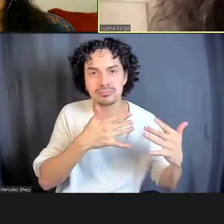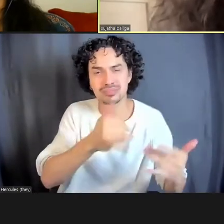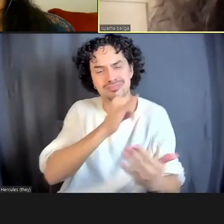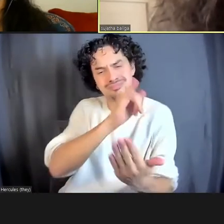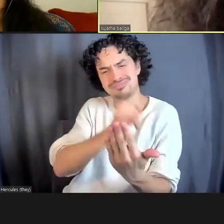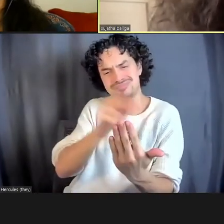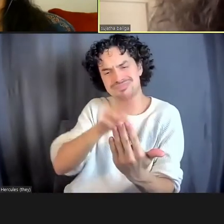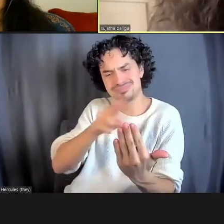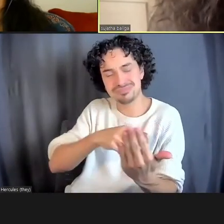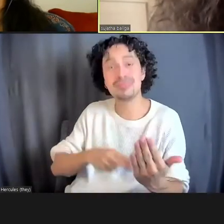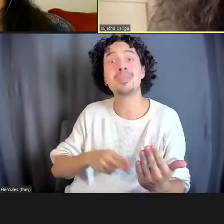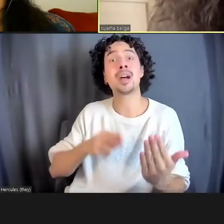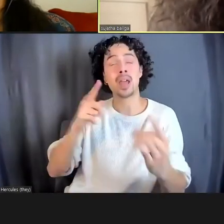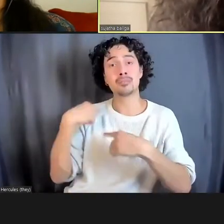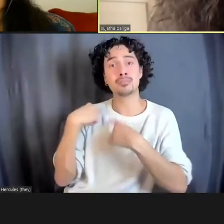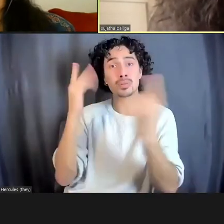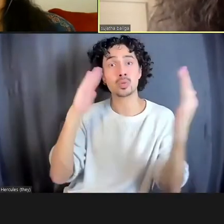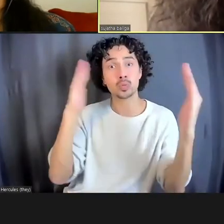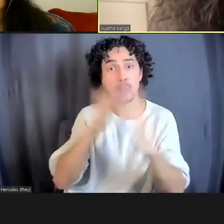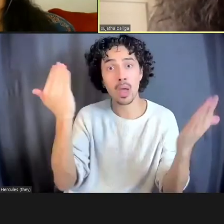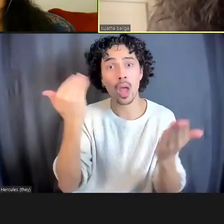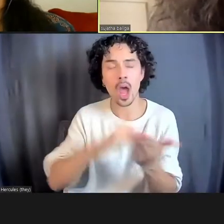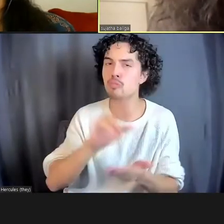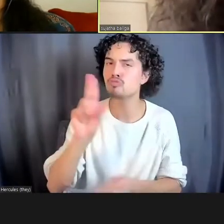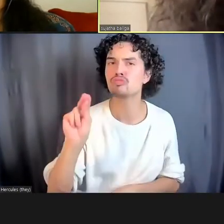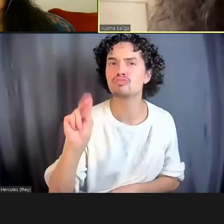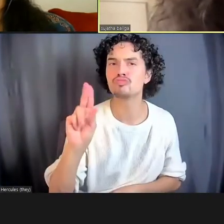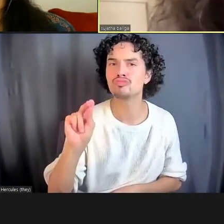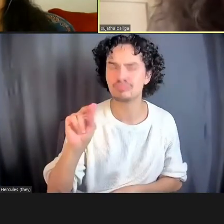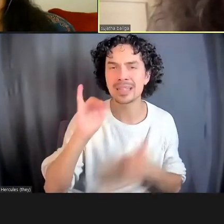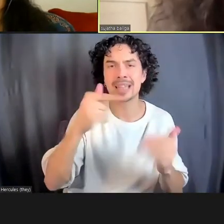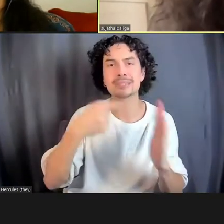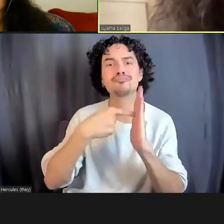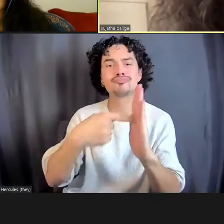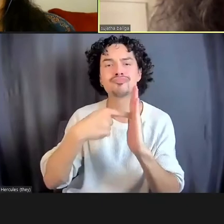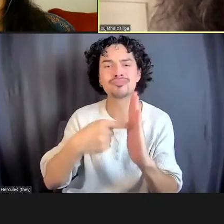And so instead of asking the question, "Was that tough on crime?"